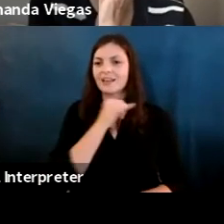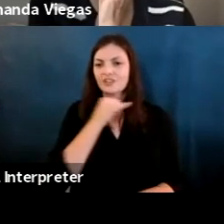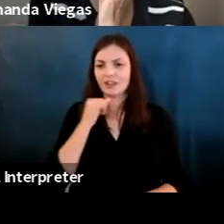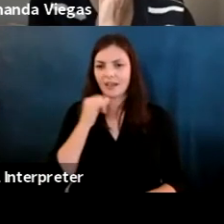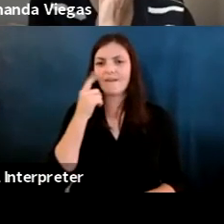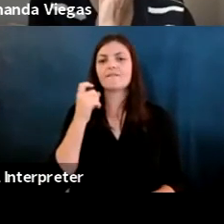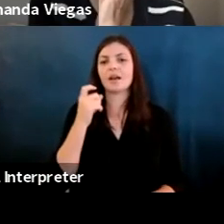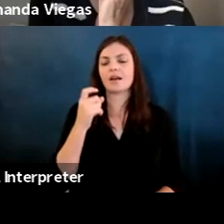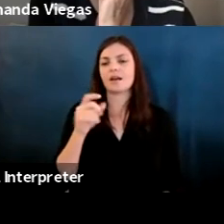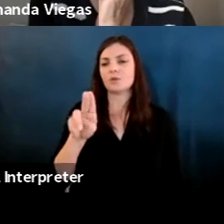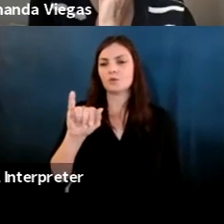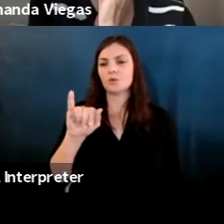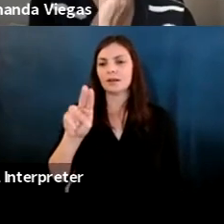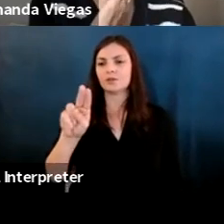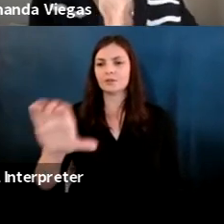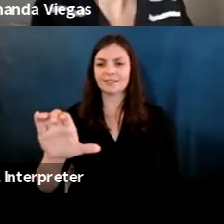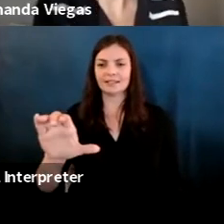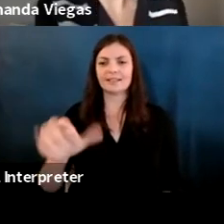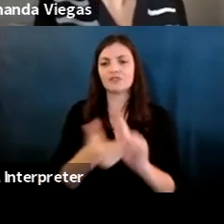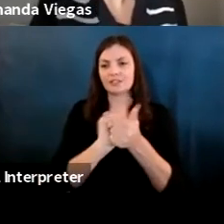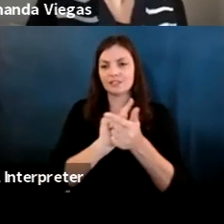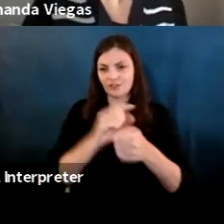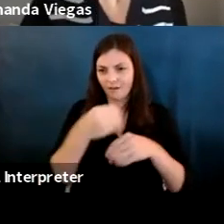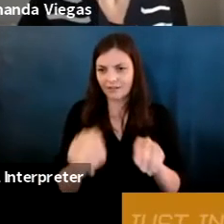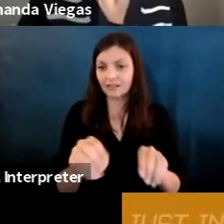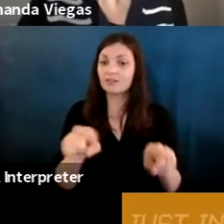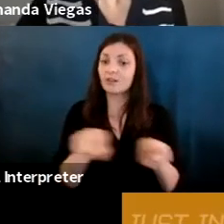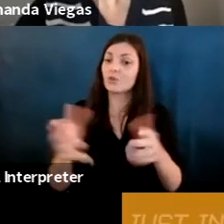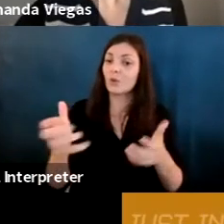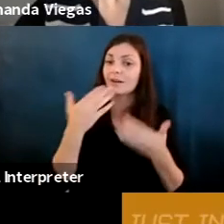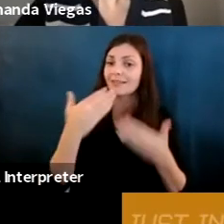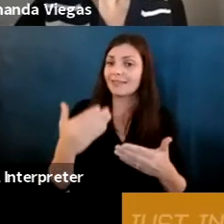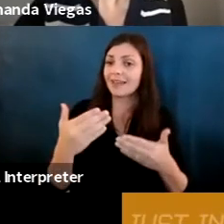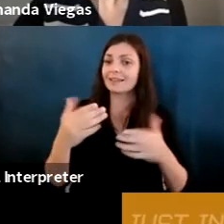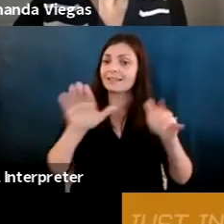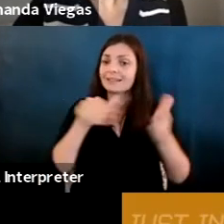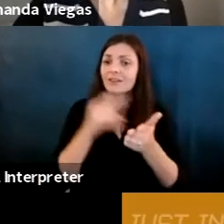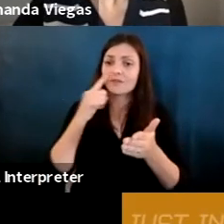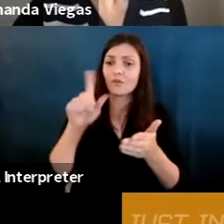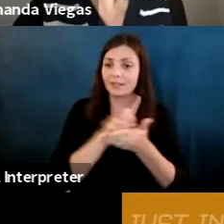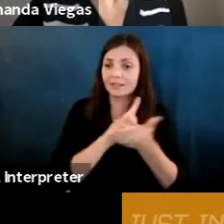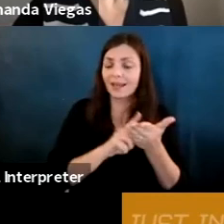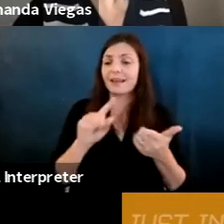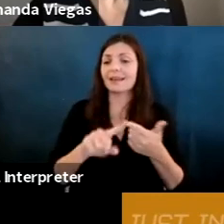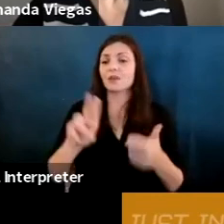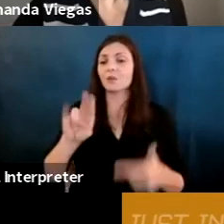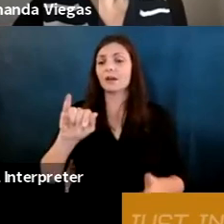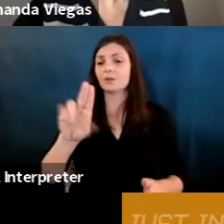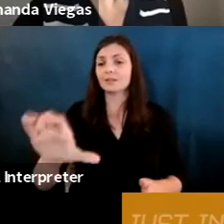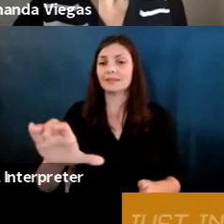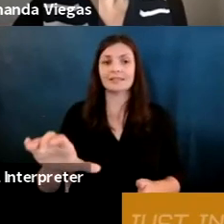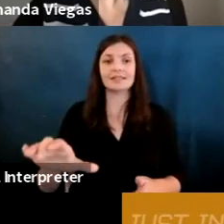Karrie Karahalios: We also want to thank Rachel Rachel sweet ski and the staple Center for design the high school and the CS department for accommodating live broadcasts in their spaces.